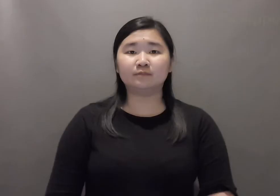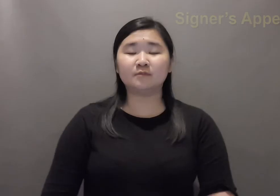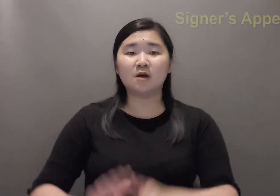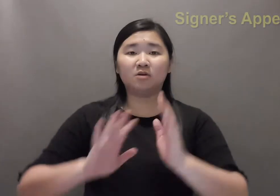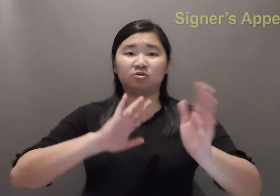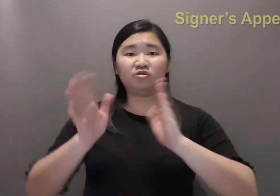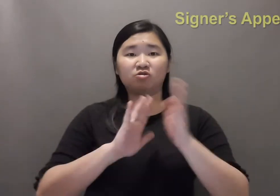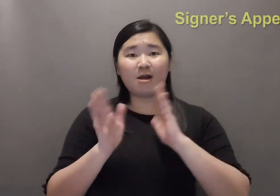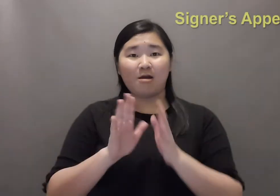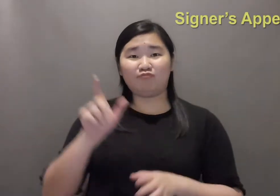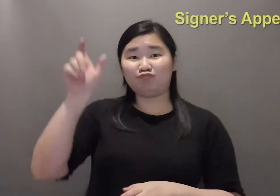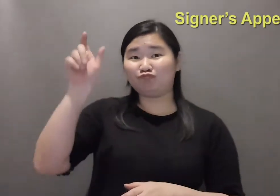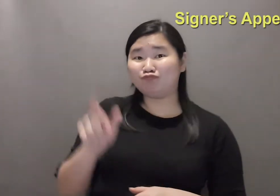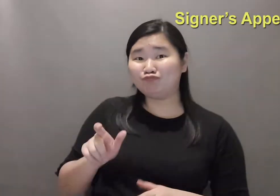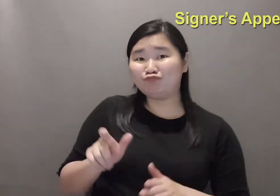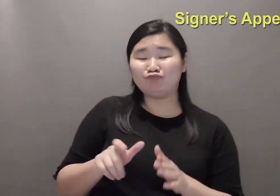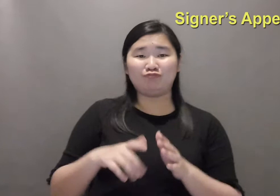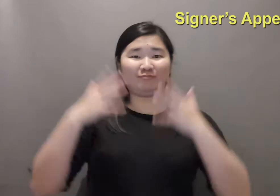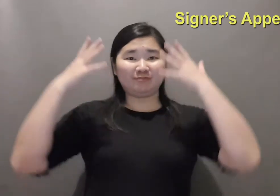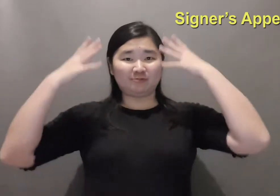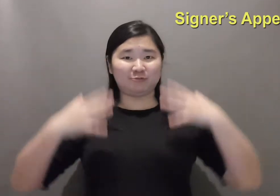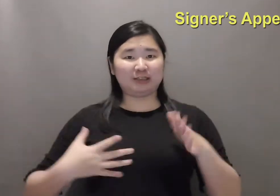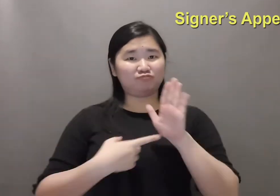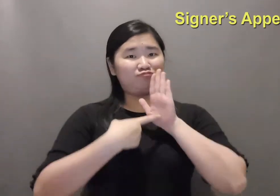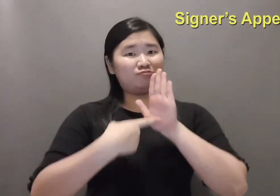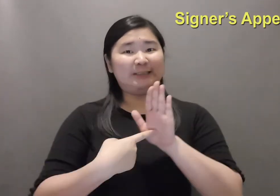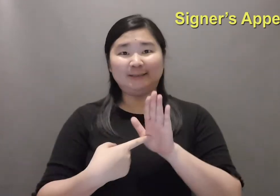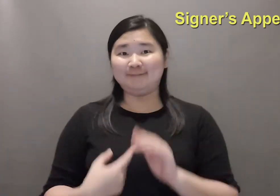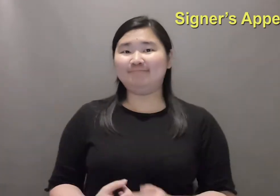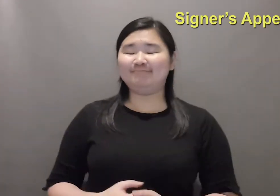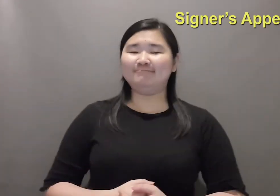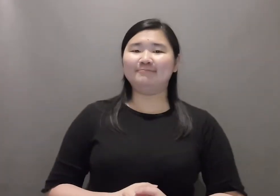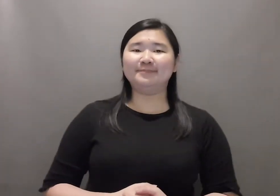Signer’s Appearance